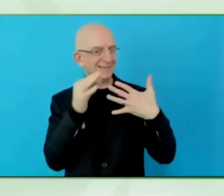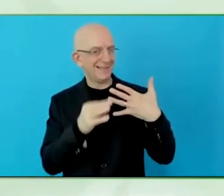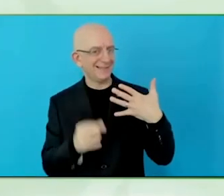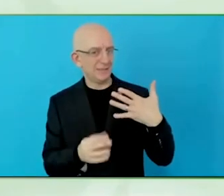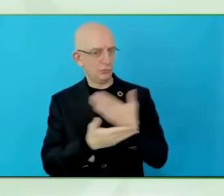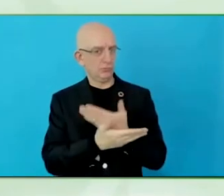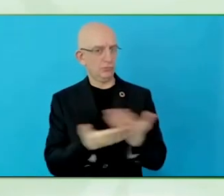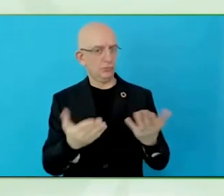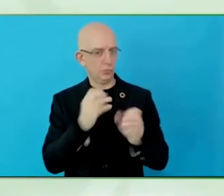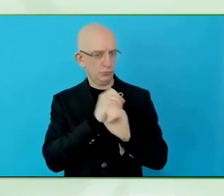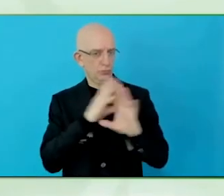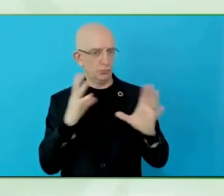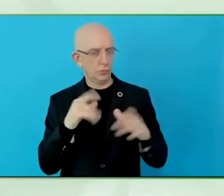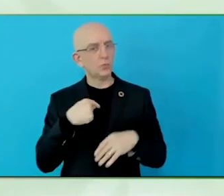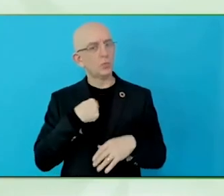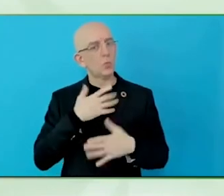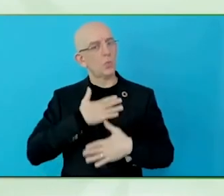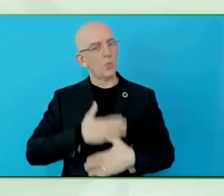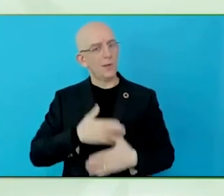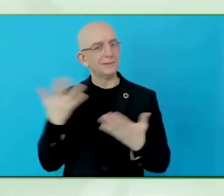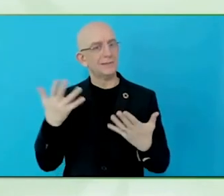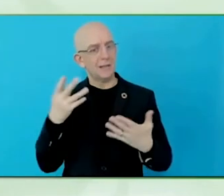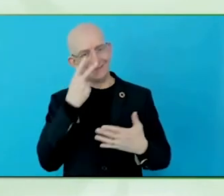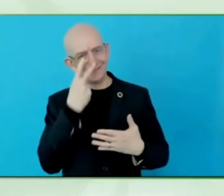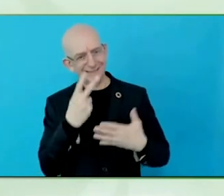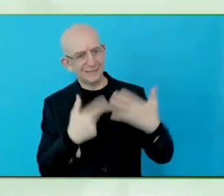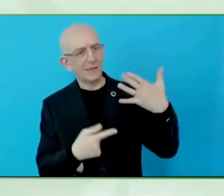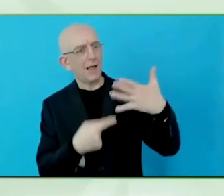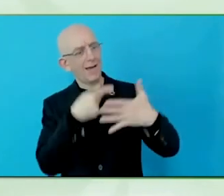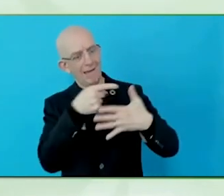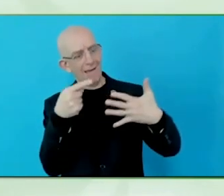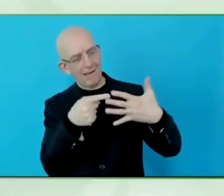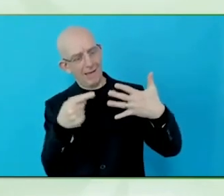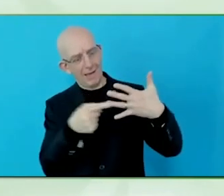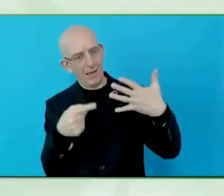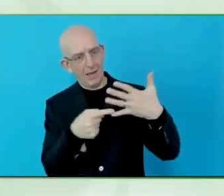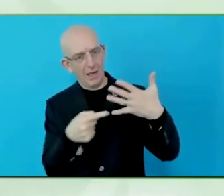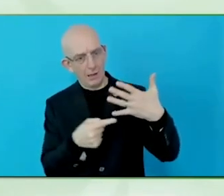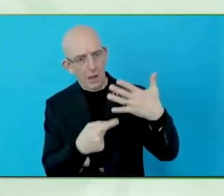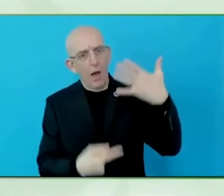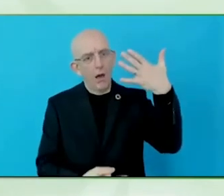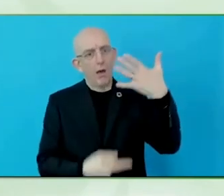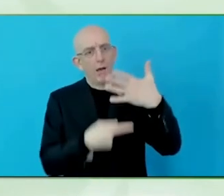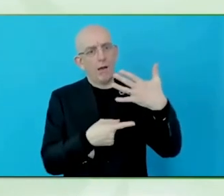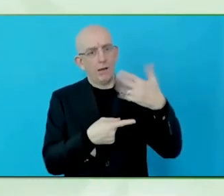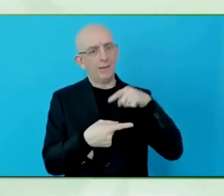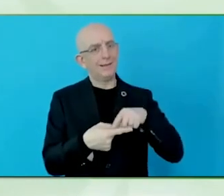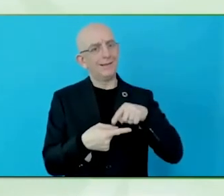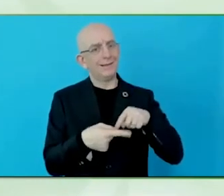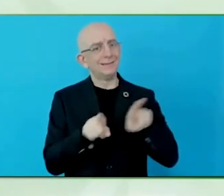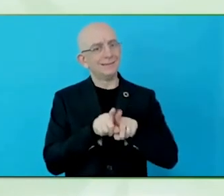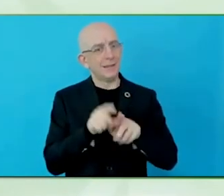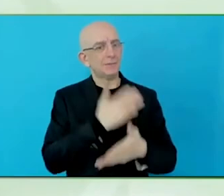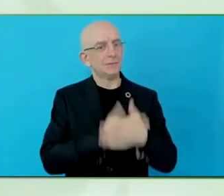to my competitor, they go to me. That kind of competition needs to be created, so the disability becomes sexy.